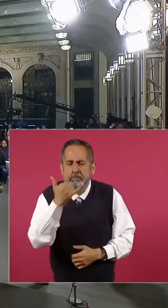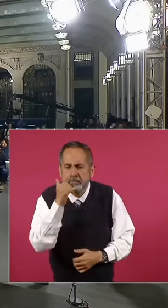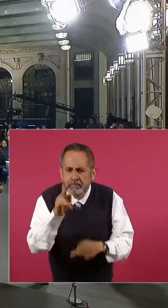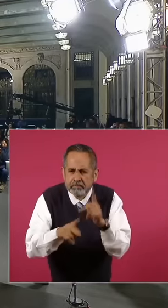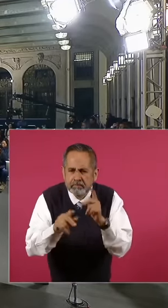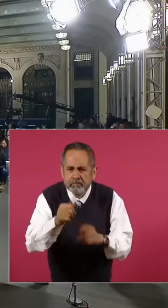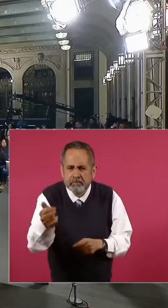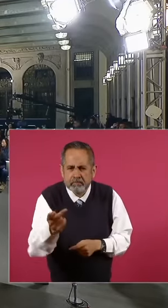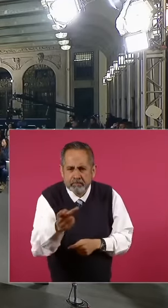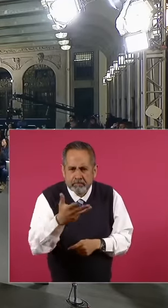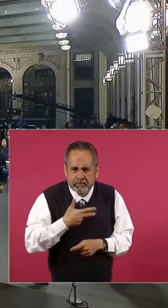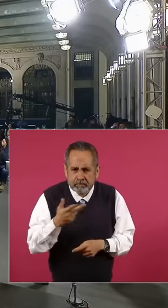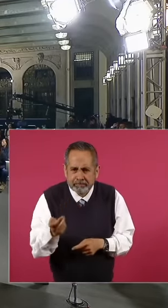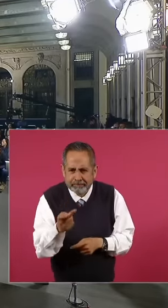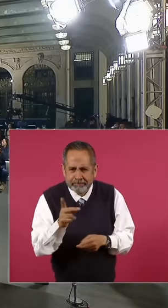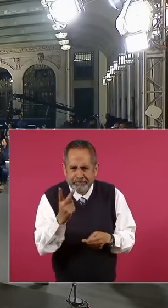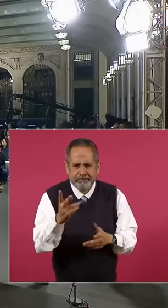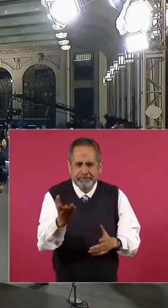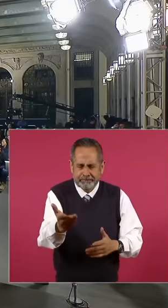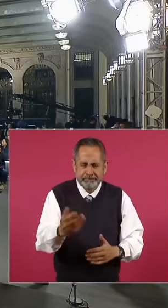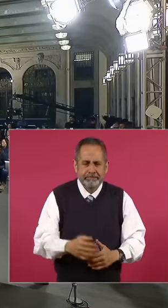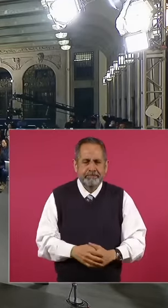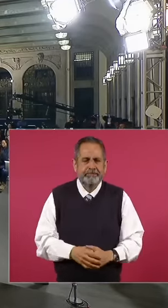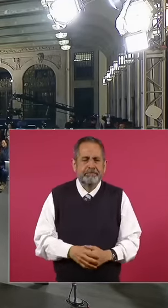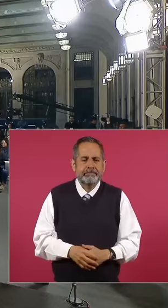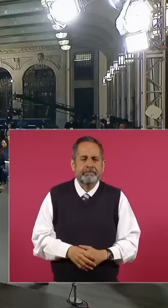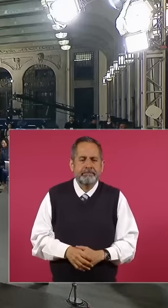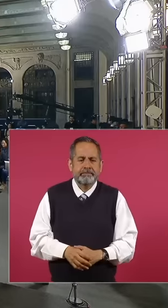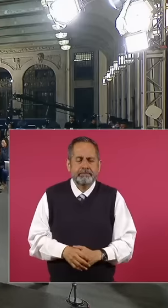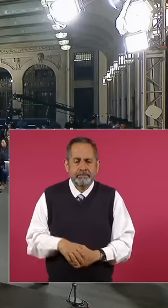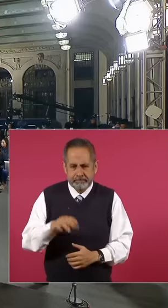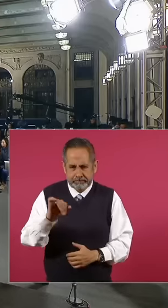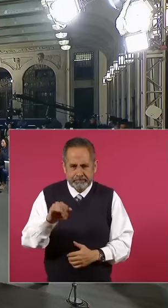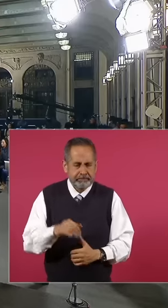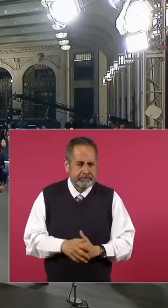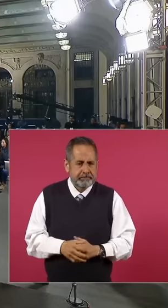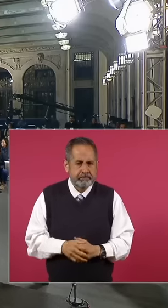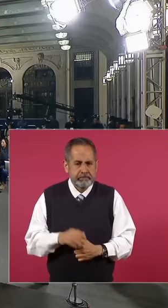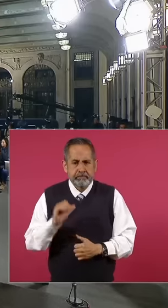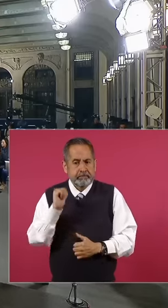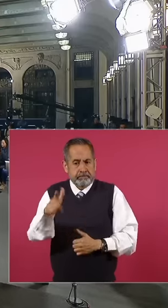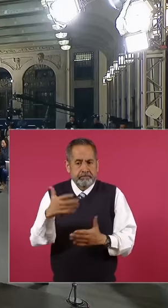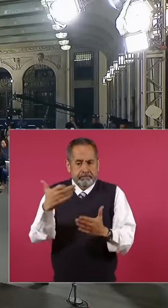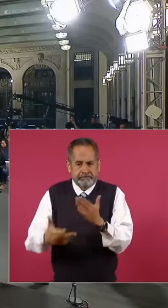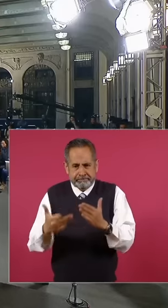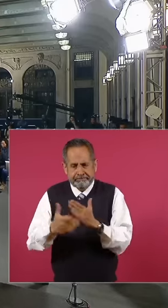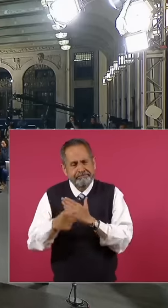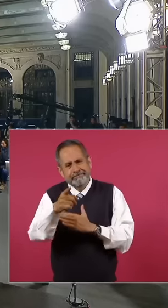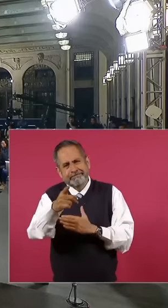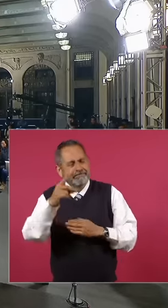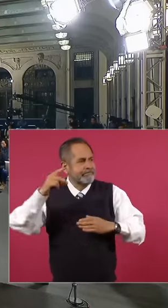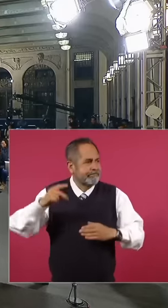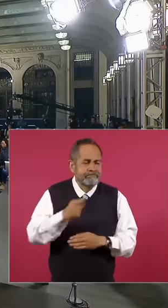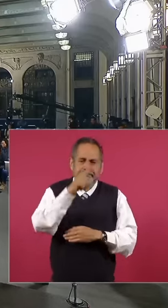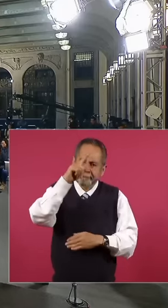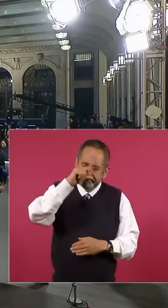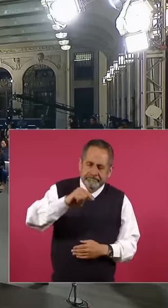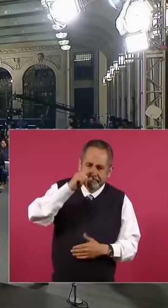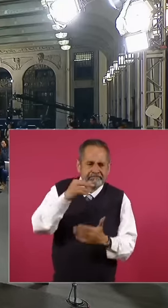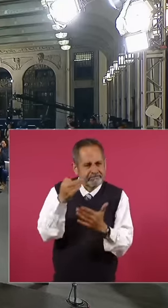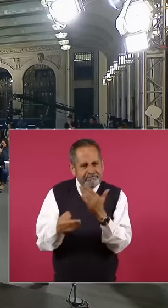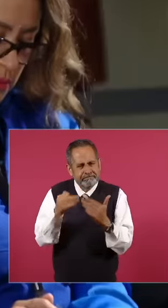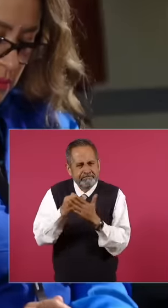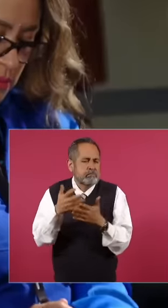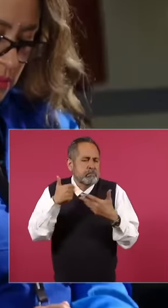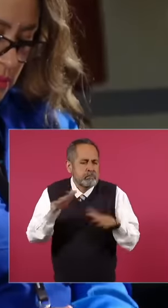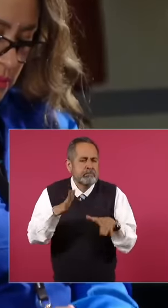another one you have the right to two Yes there is something pending any work that has been left pending in